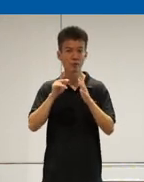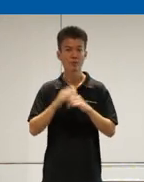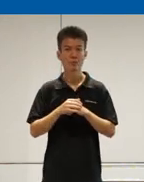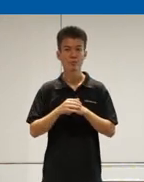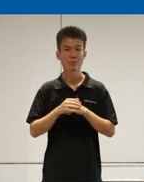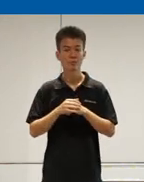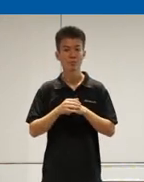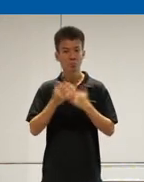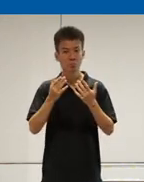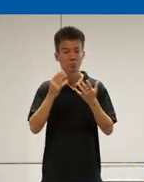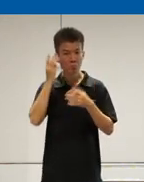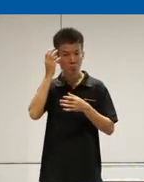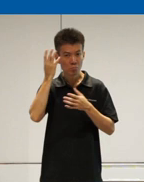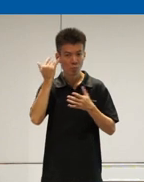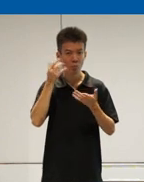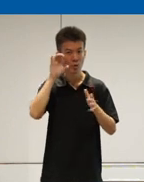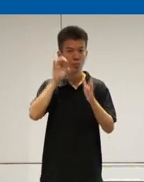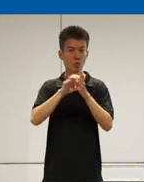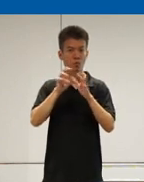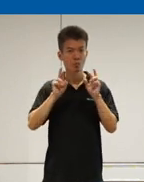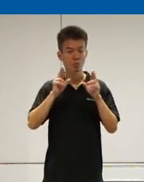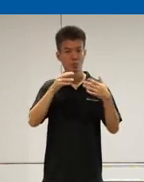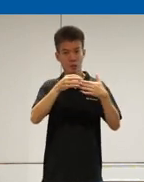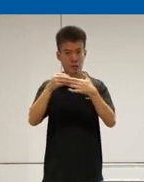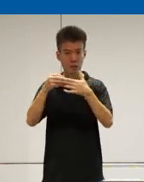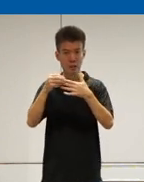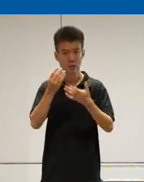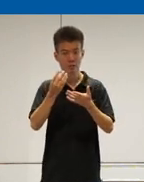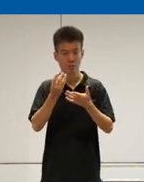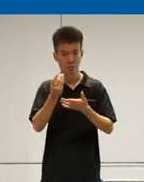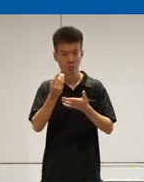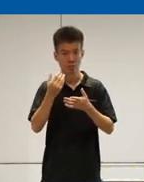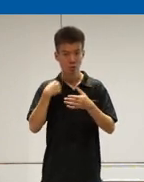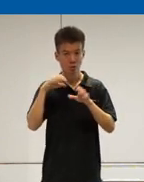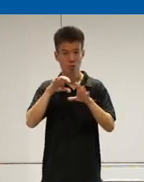show you might be wondering why is that a picture of a robot guide dog so we also do advisory work